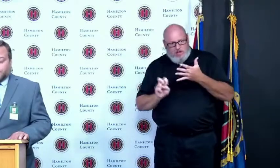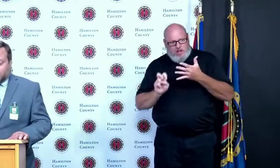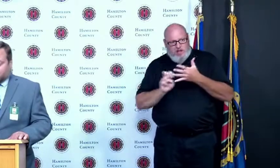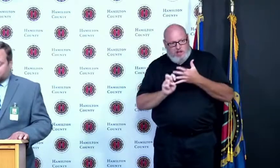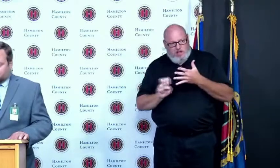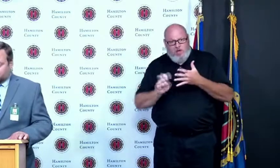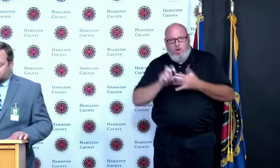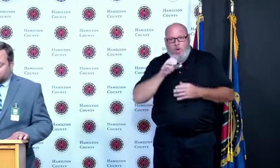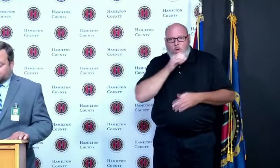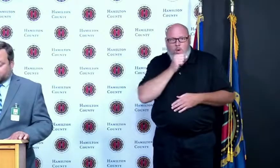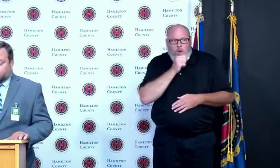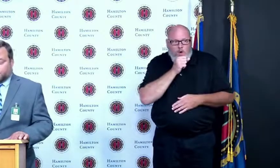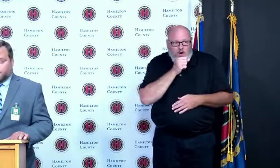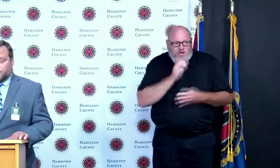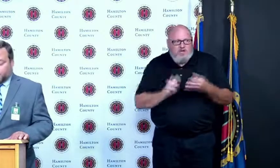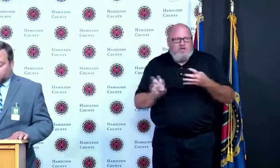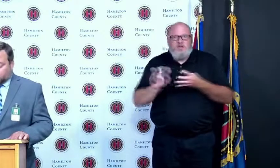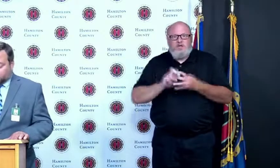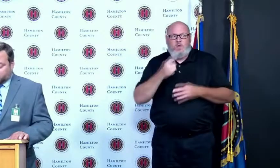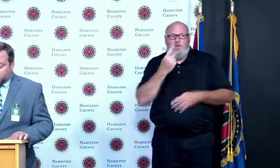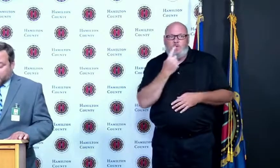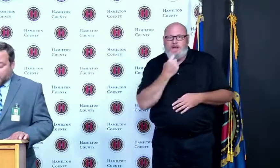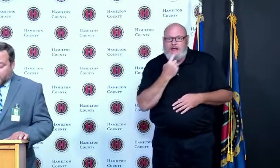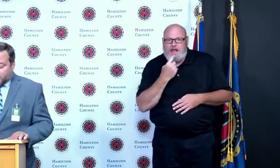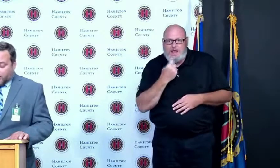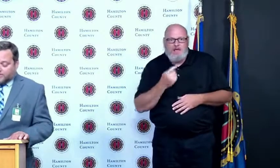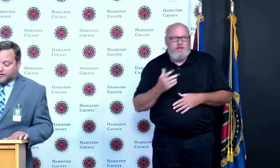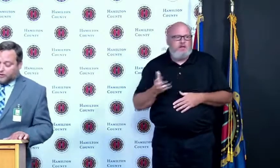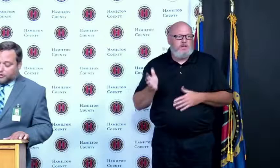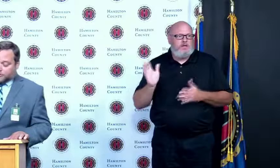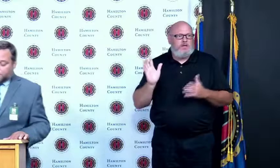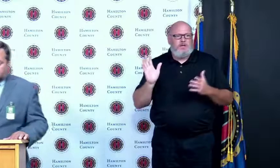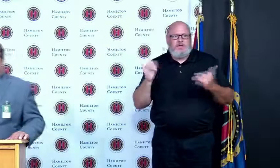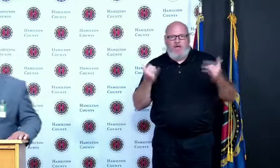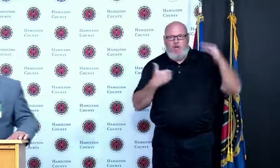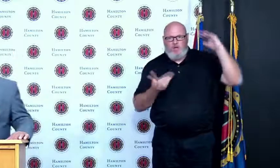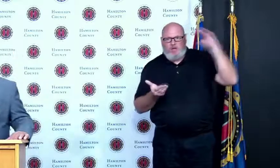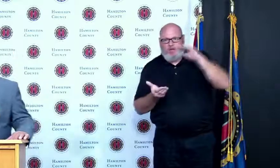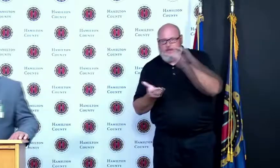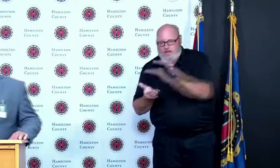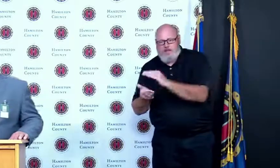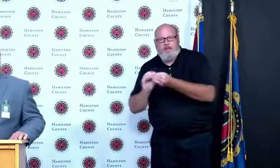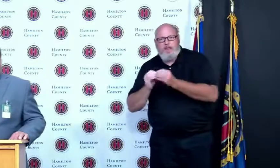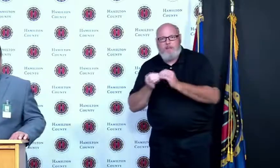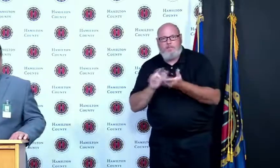high incidents which is really great news I think a large part of this is the vaccinations more than